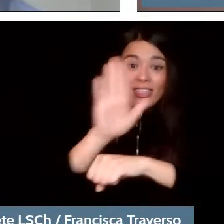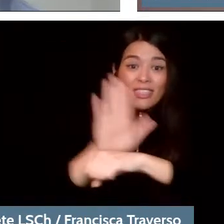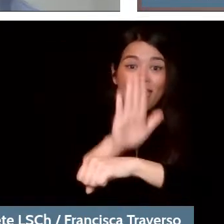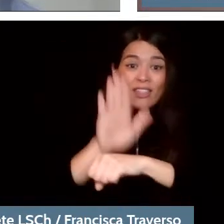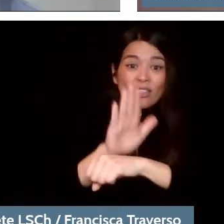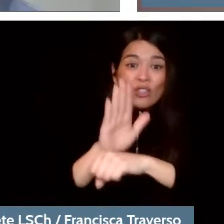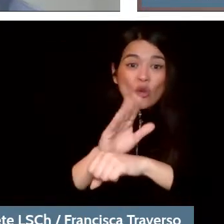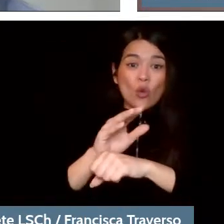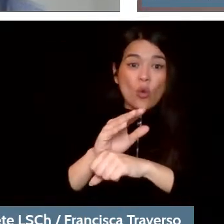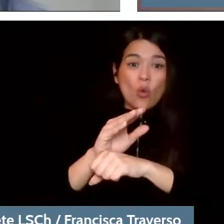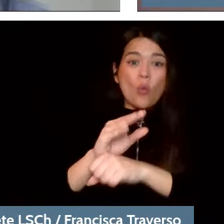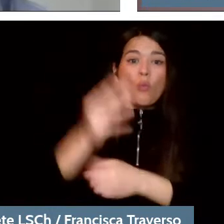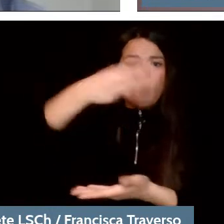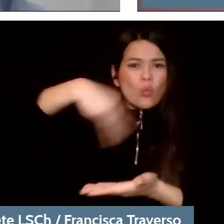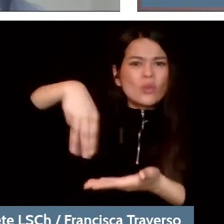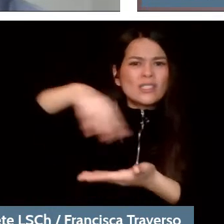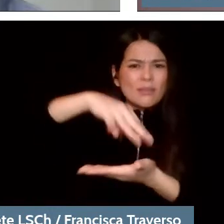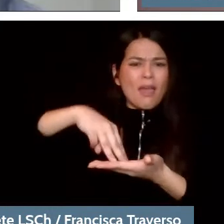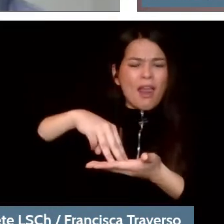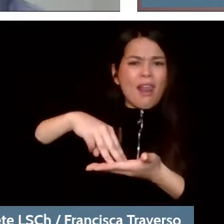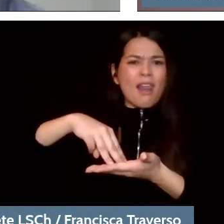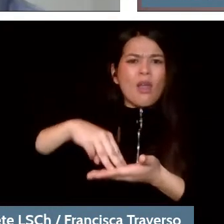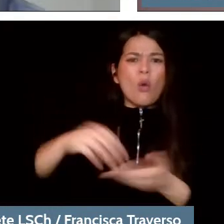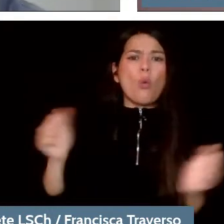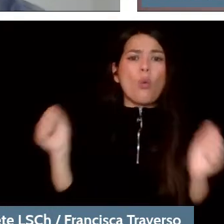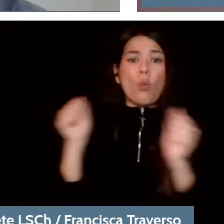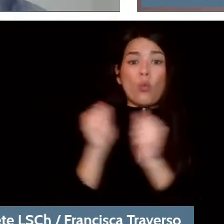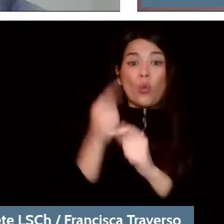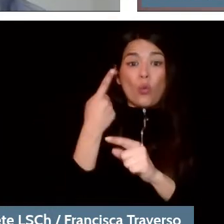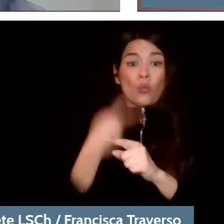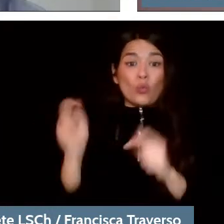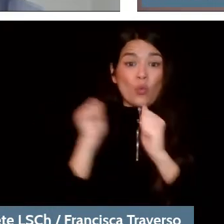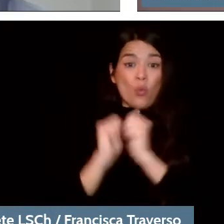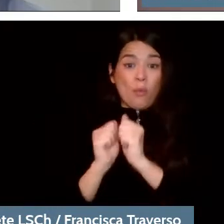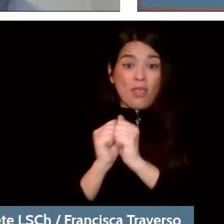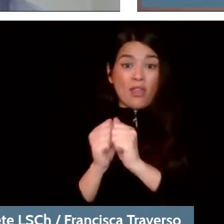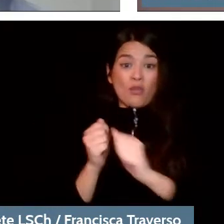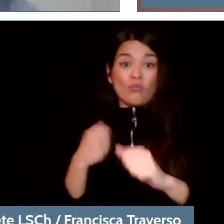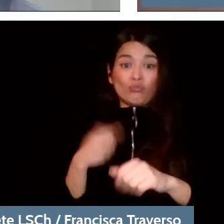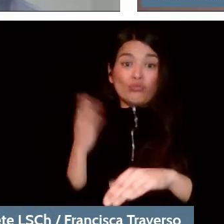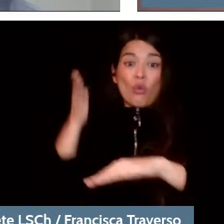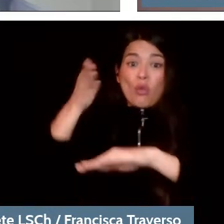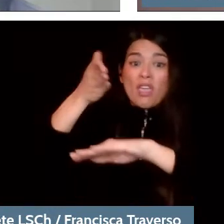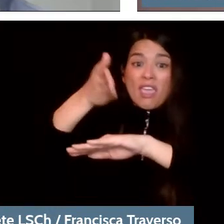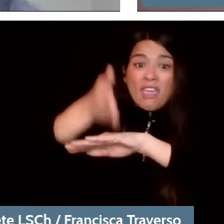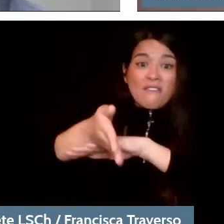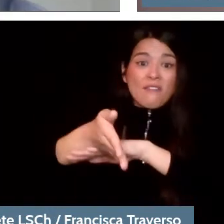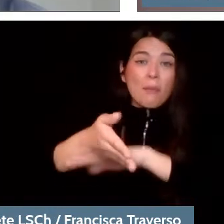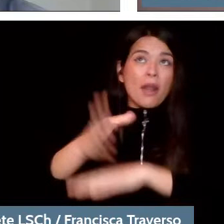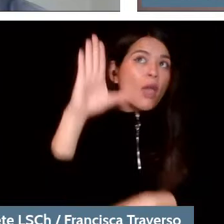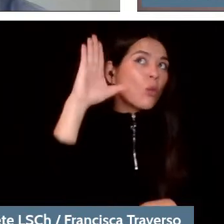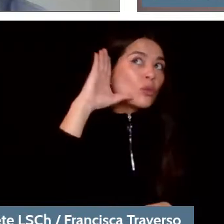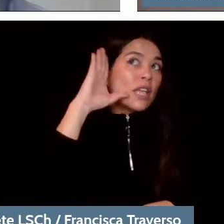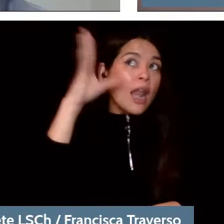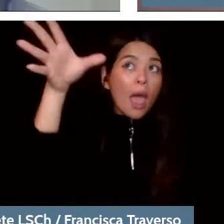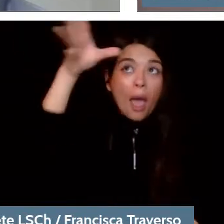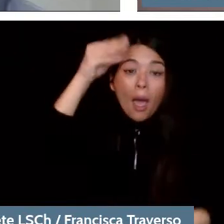or in the main room along with many other students. I was just one more, let's say, of the lot that we were going to listen and learn. But I remember a comment very well